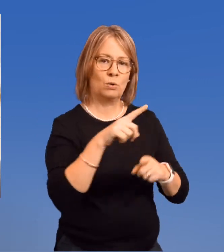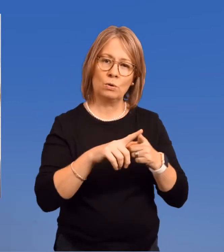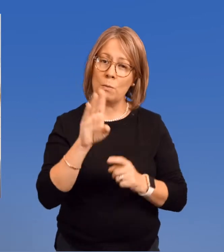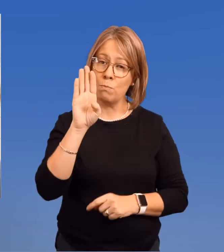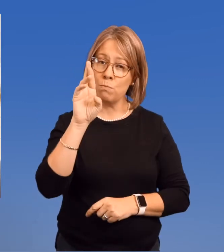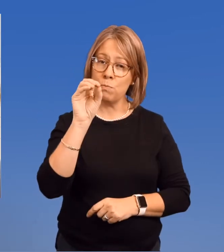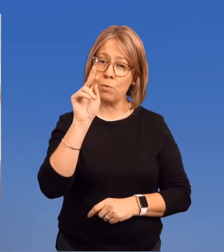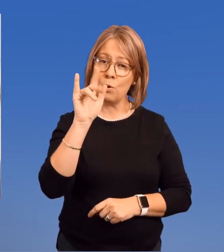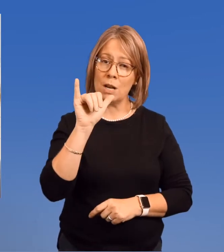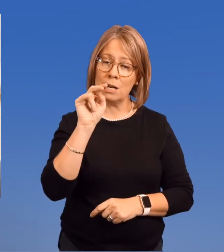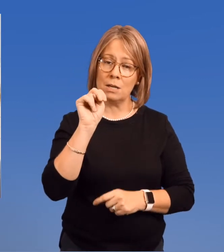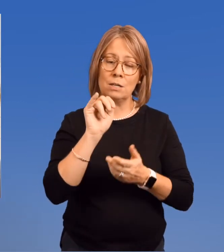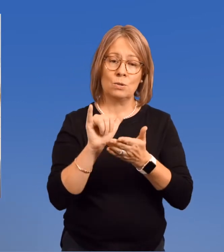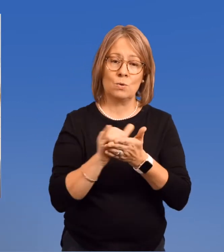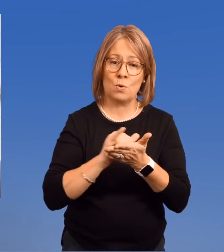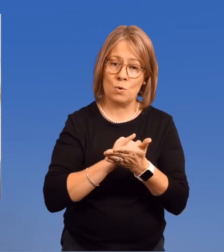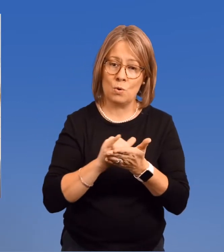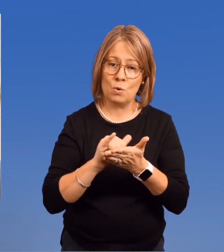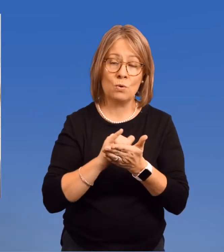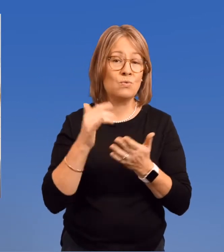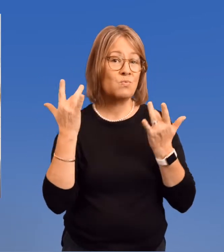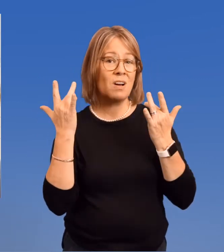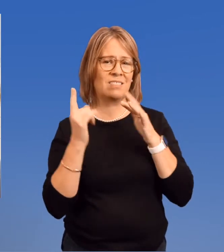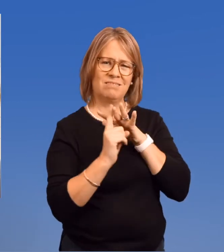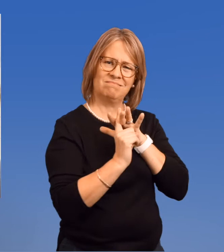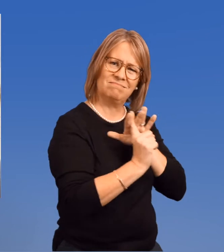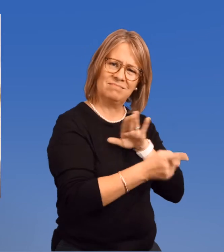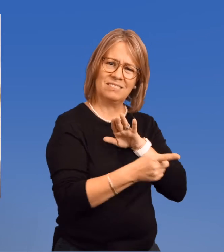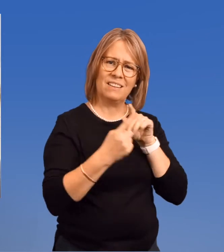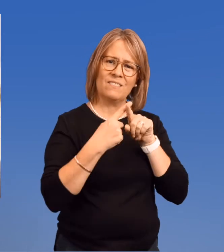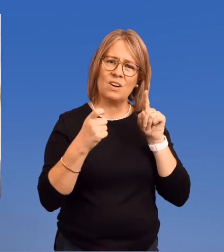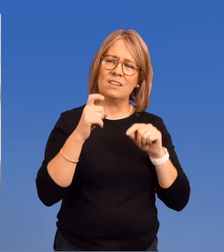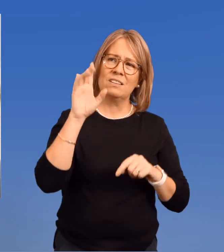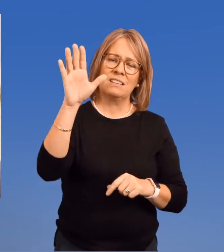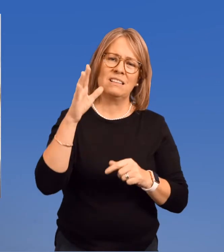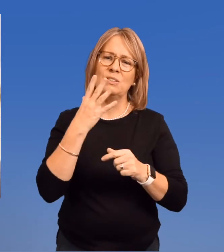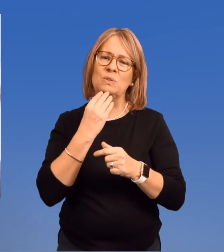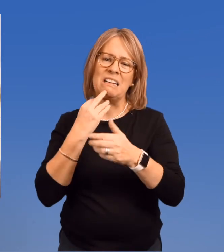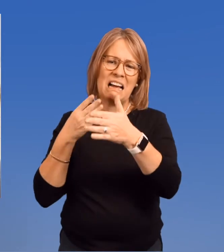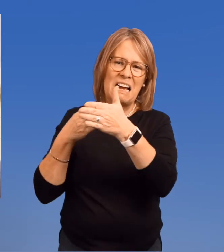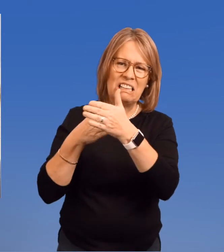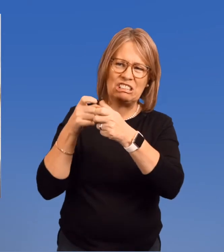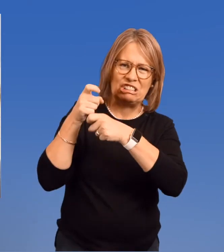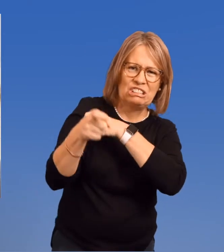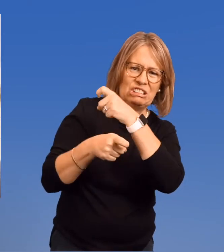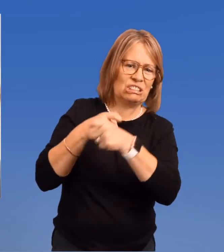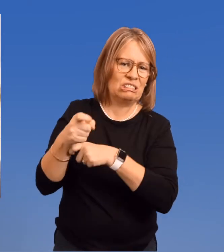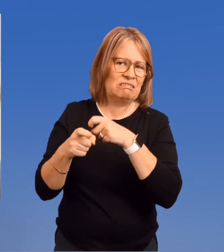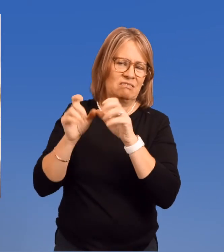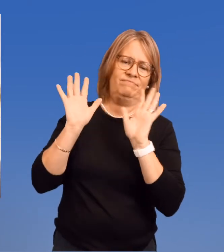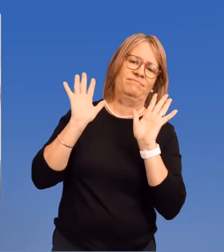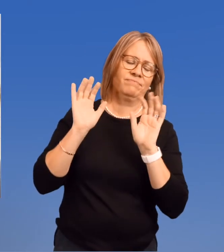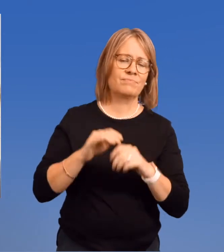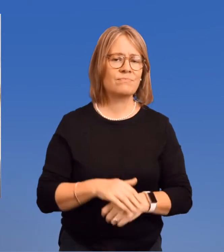New York to escape anti-Jewish persecution.